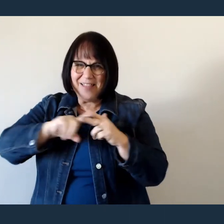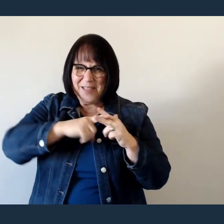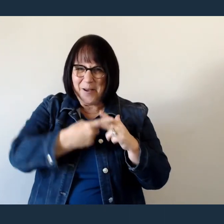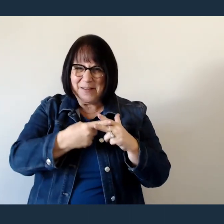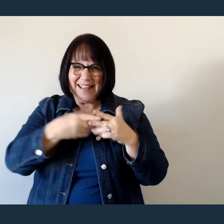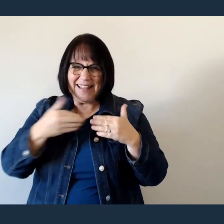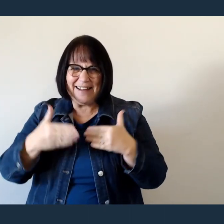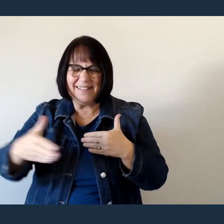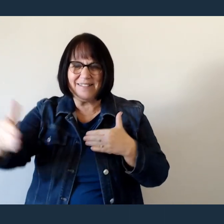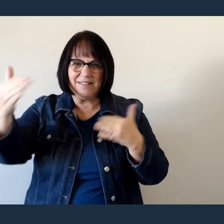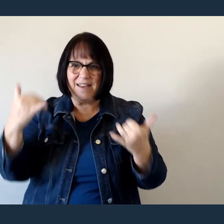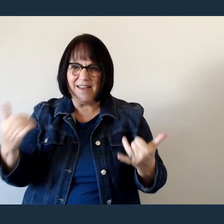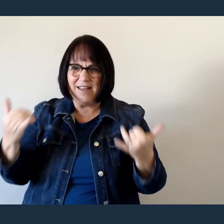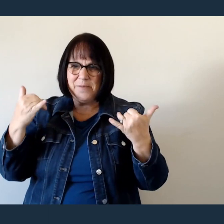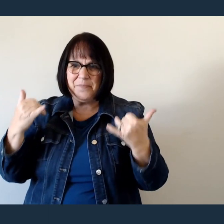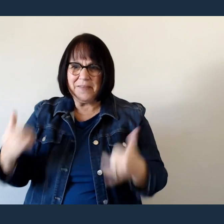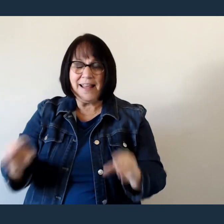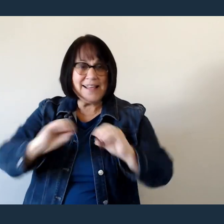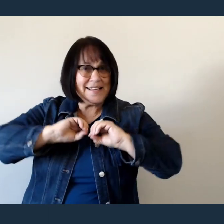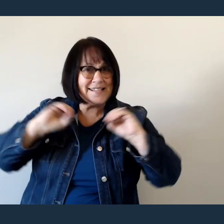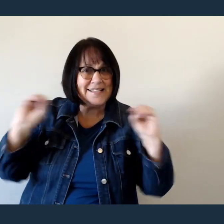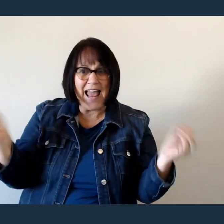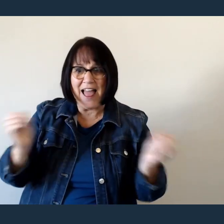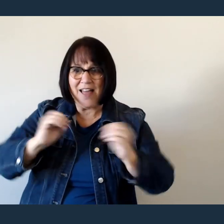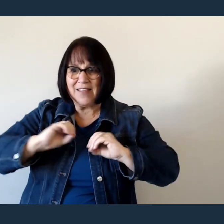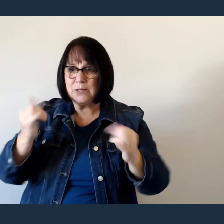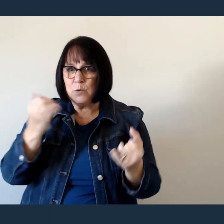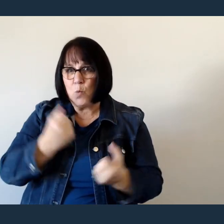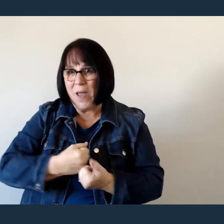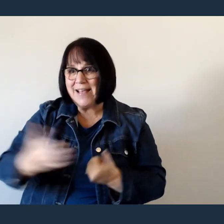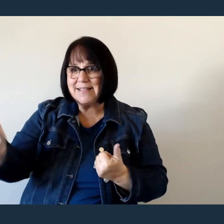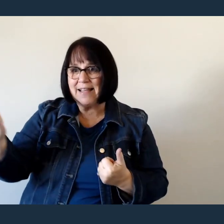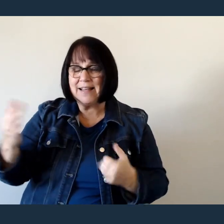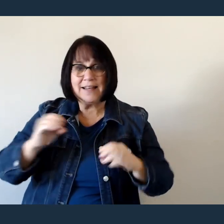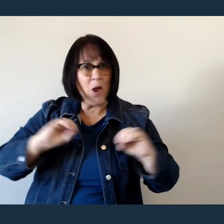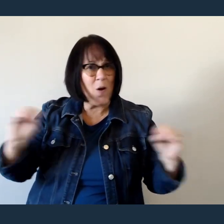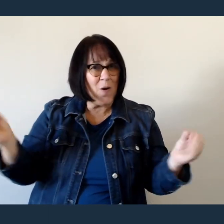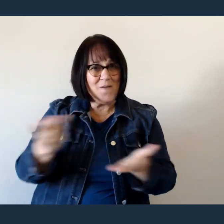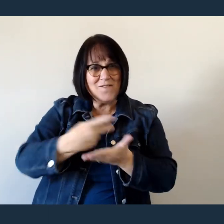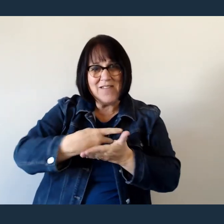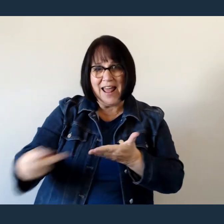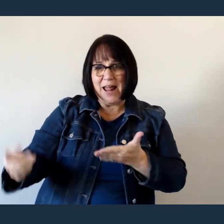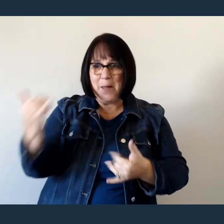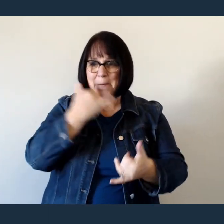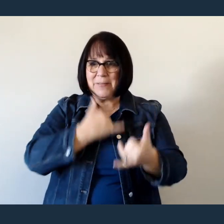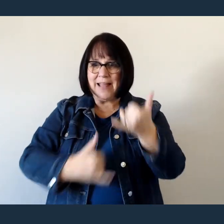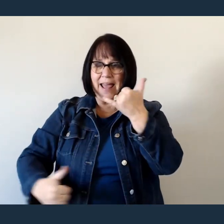I know nothing has been wasted No failure or mistake